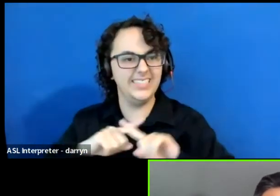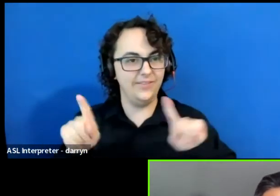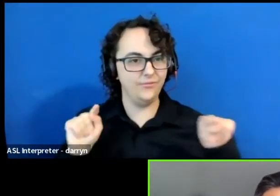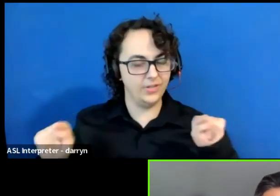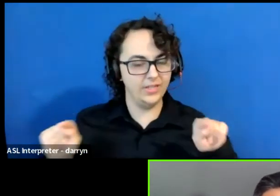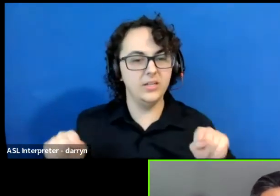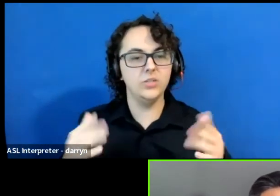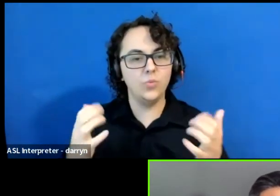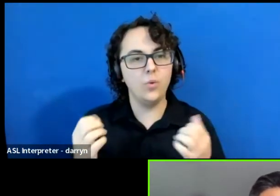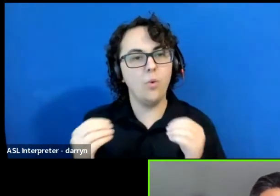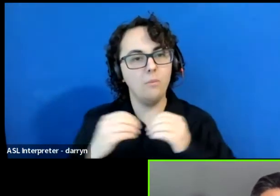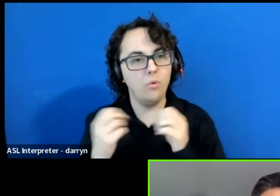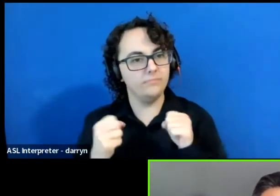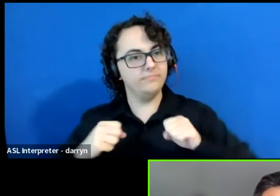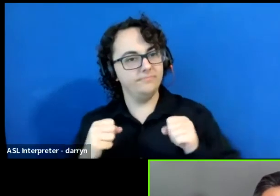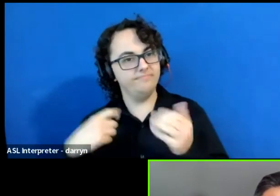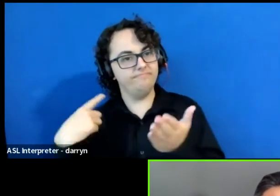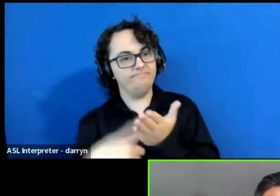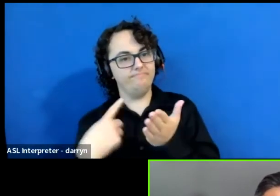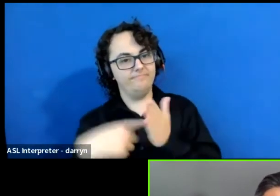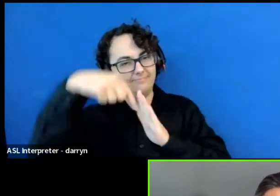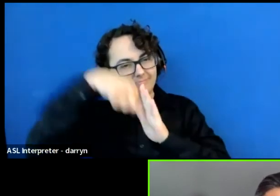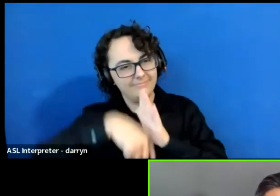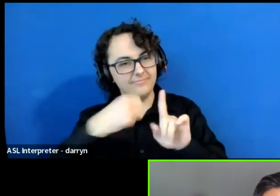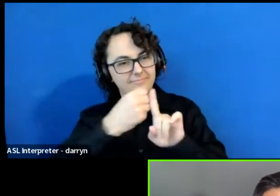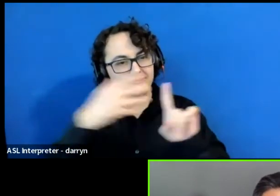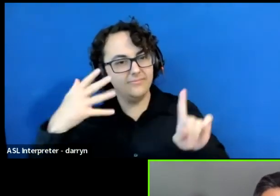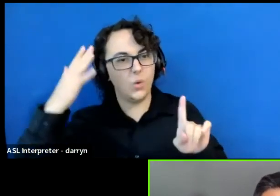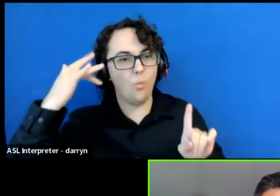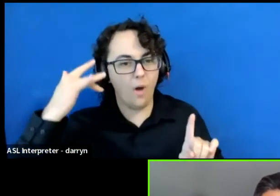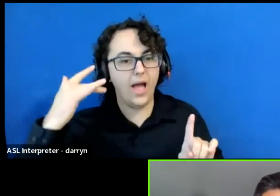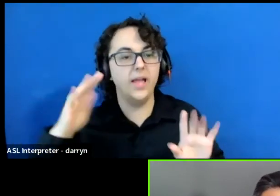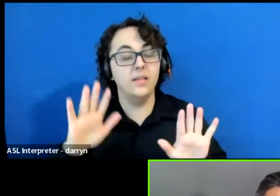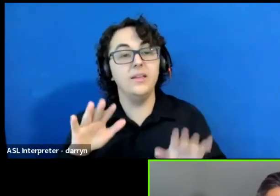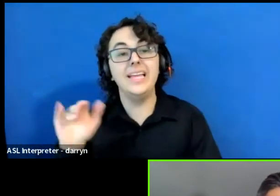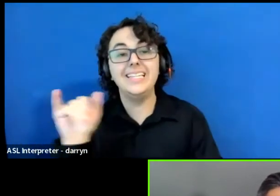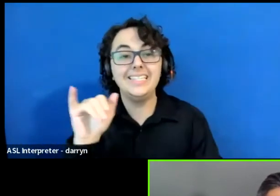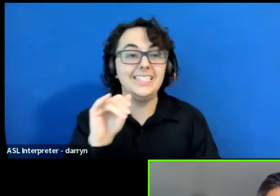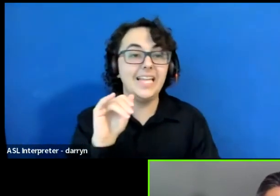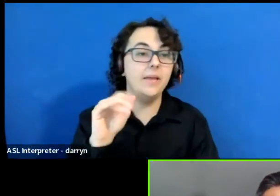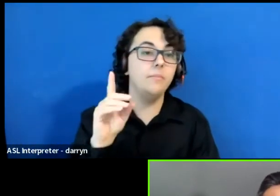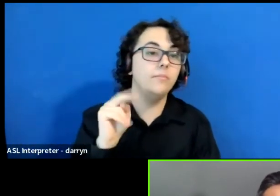about why, and just as we did in our last convening in November emerging from the cave